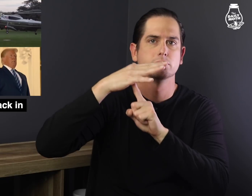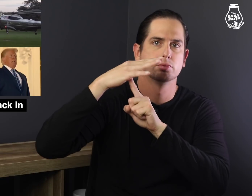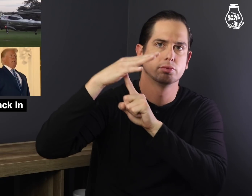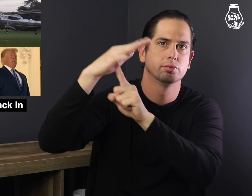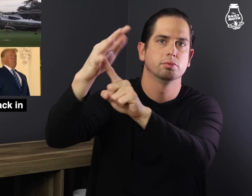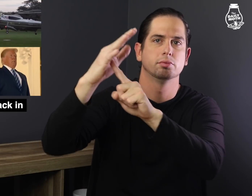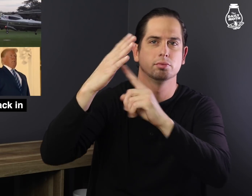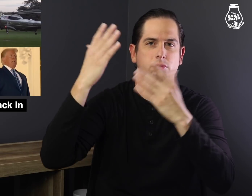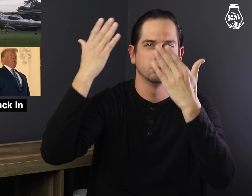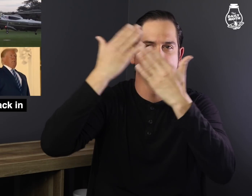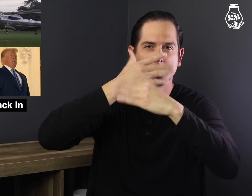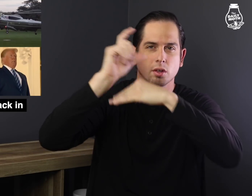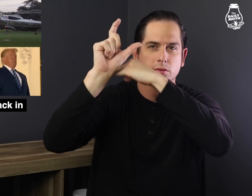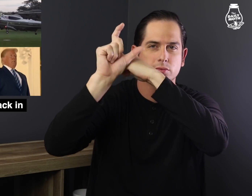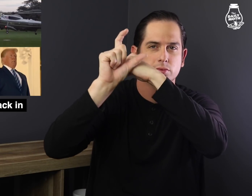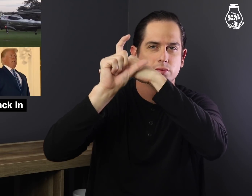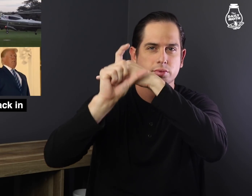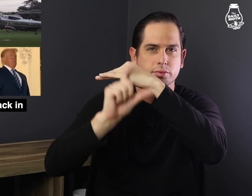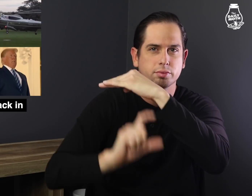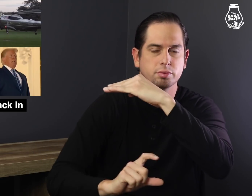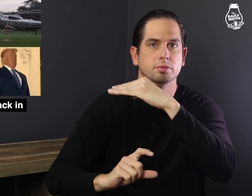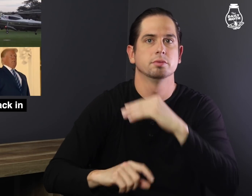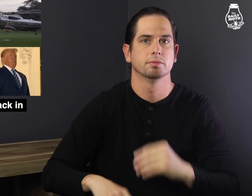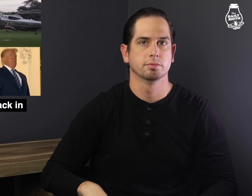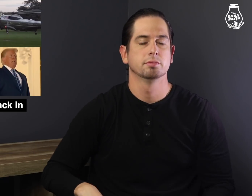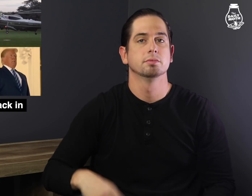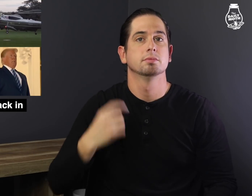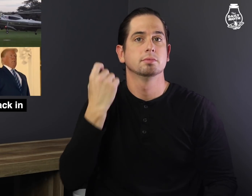the helicopter lifted off into twilight.